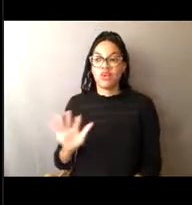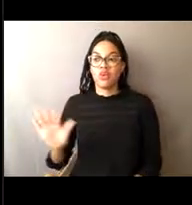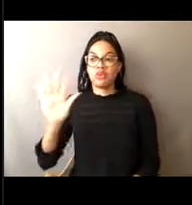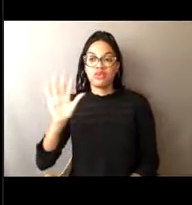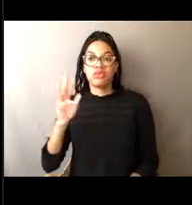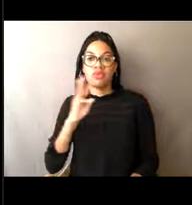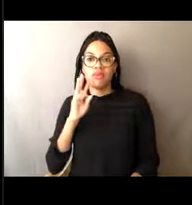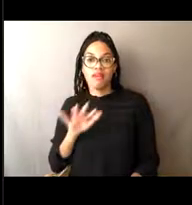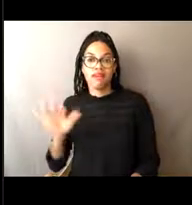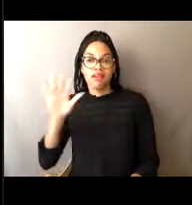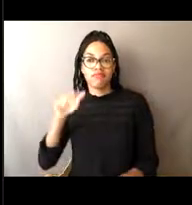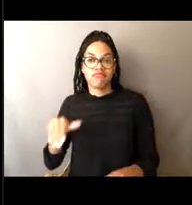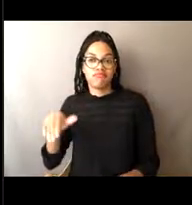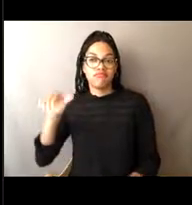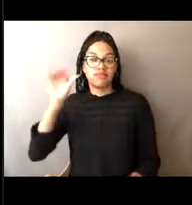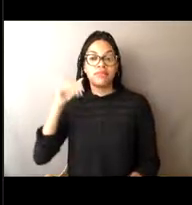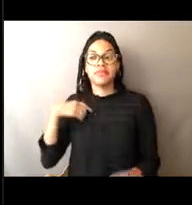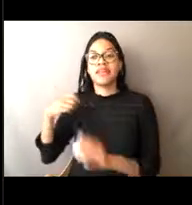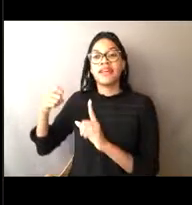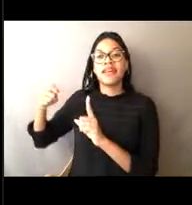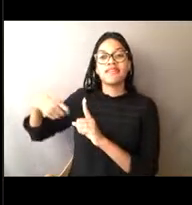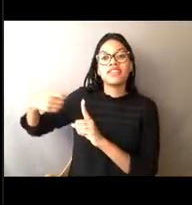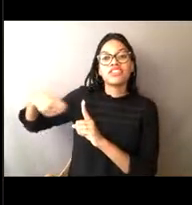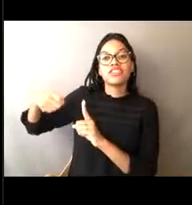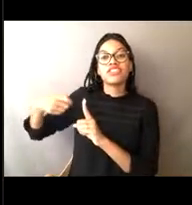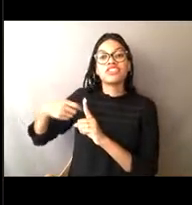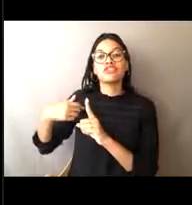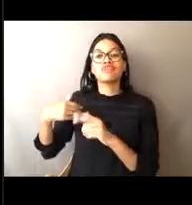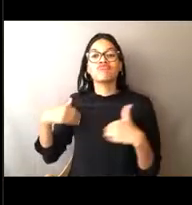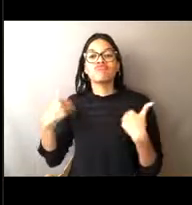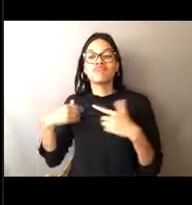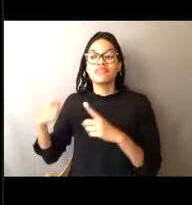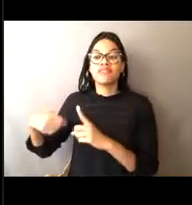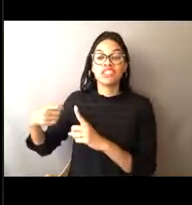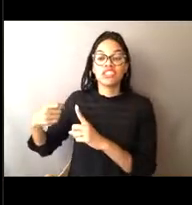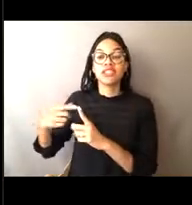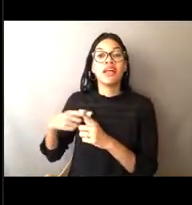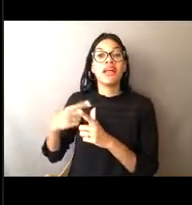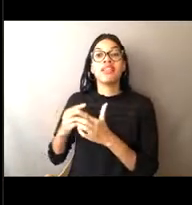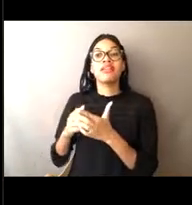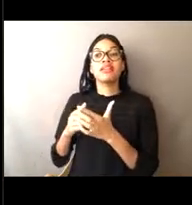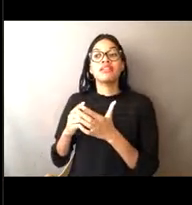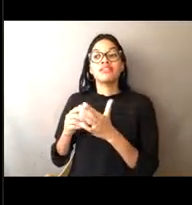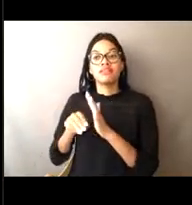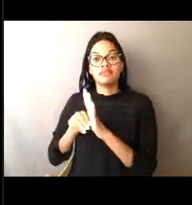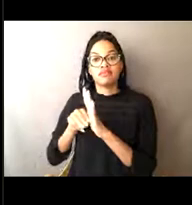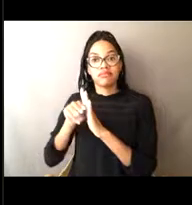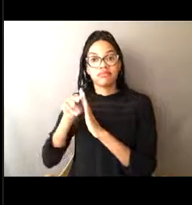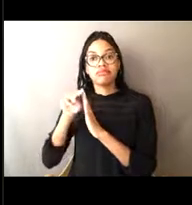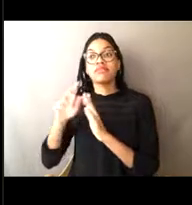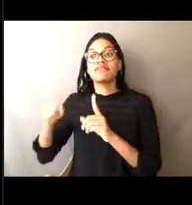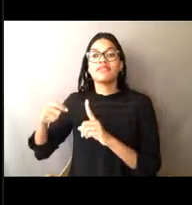and as I went along and got older, I went from fishing in streams, ponds, and creeks